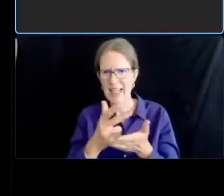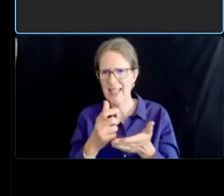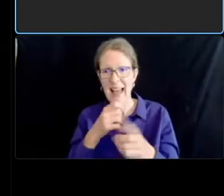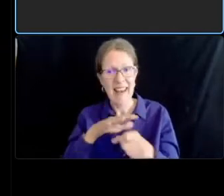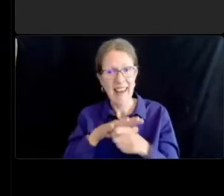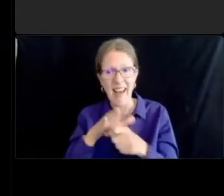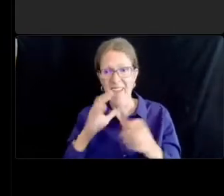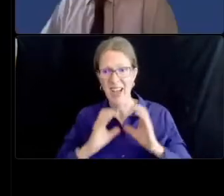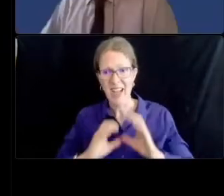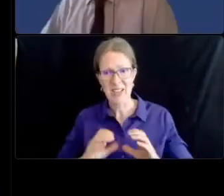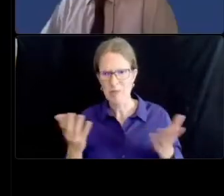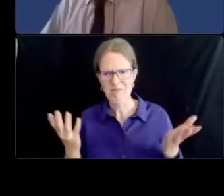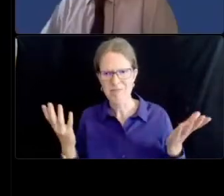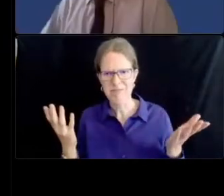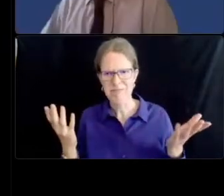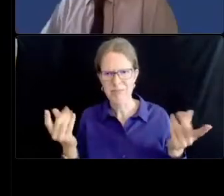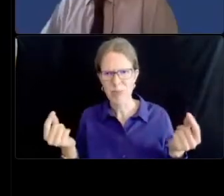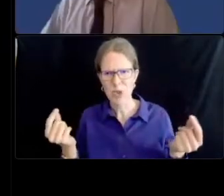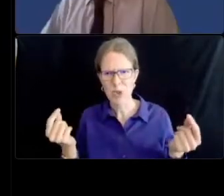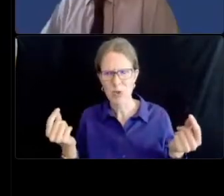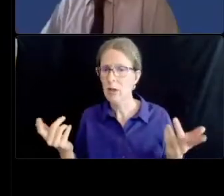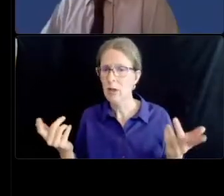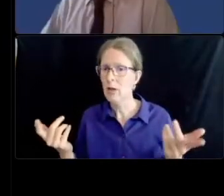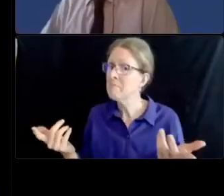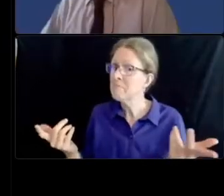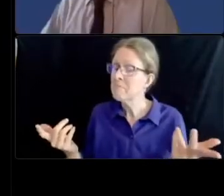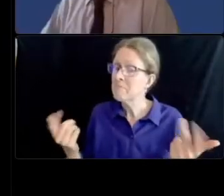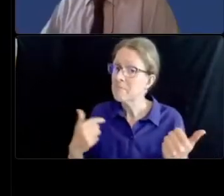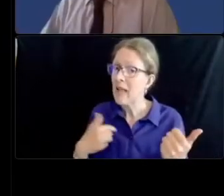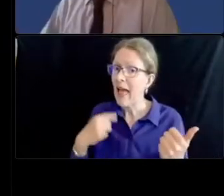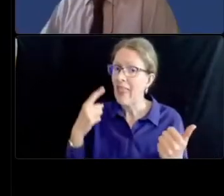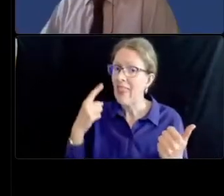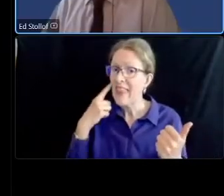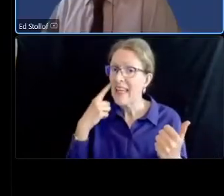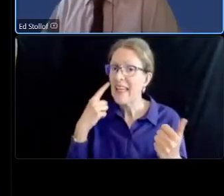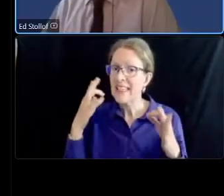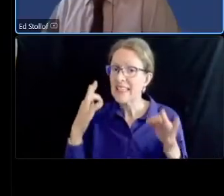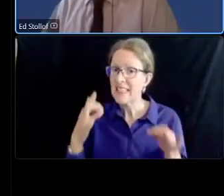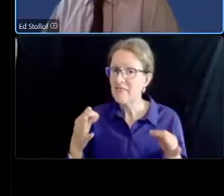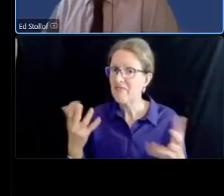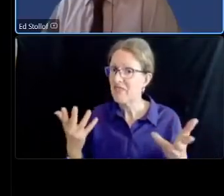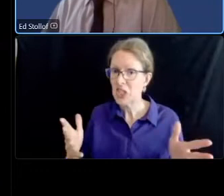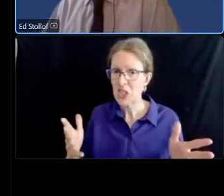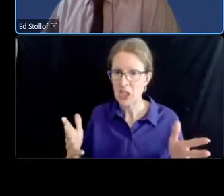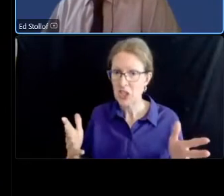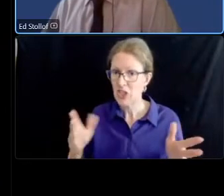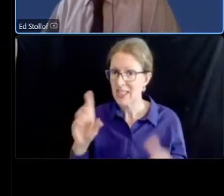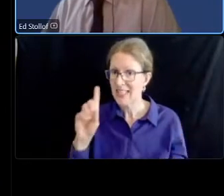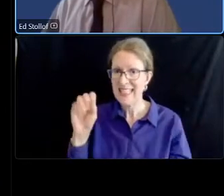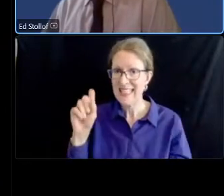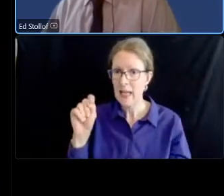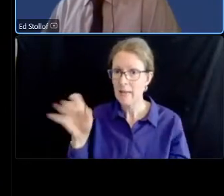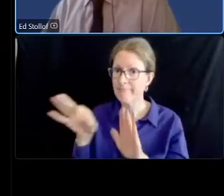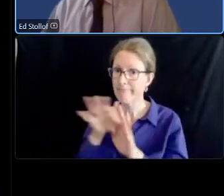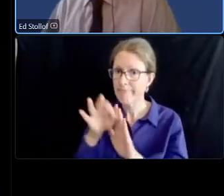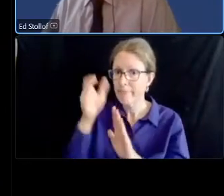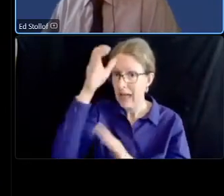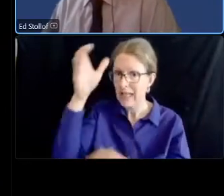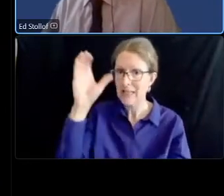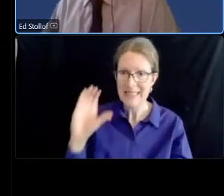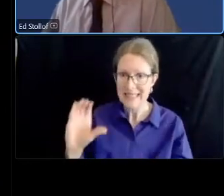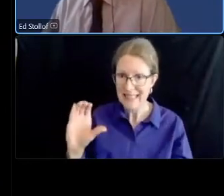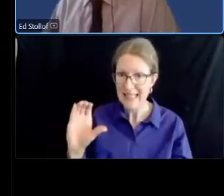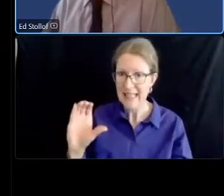has been made when the ddot selected concept c uh that um you know it's an acknowledgement